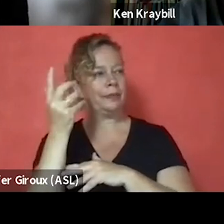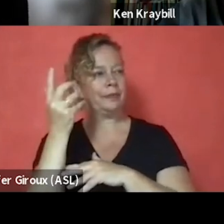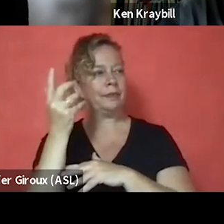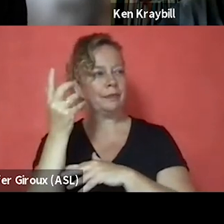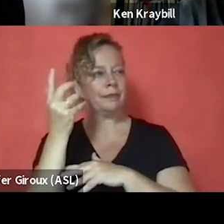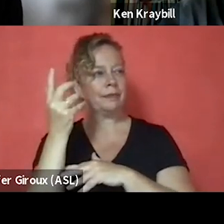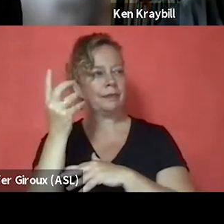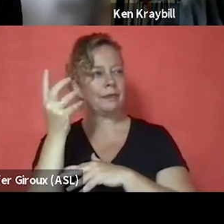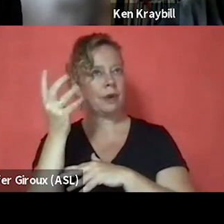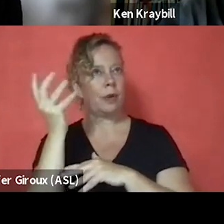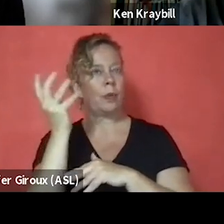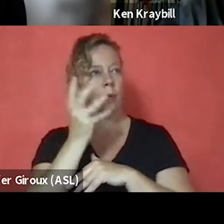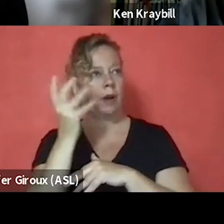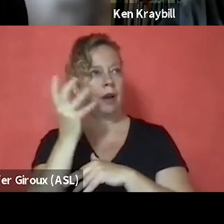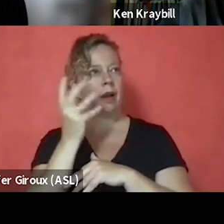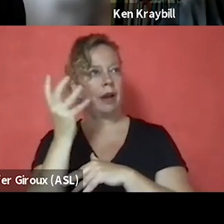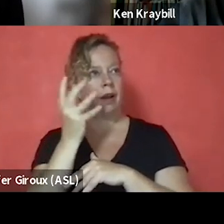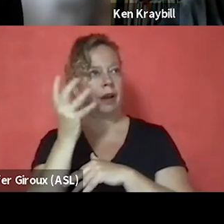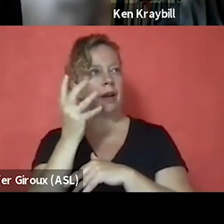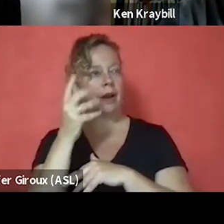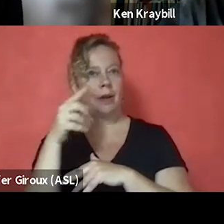"Oh my gosh, these are all people